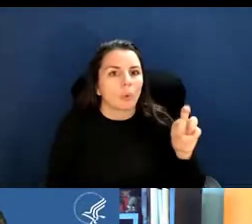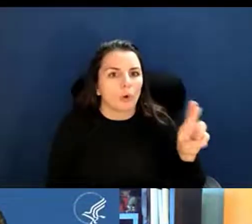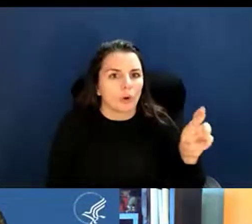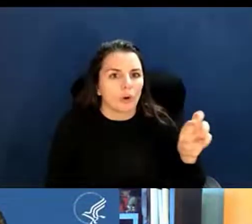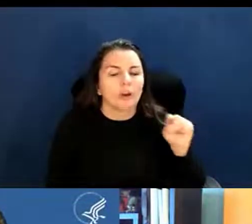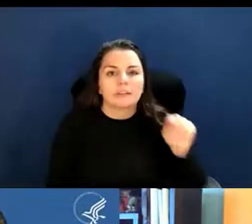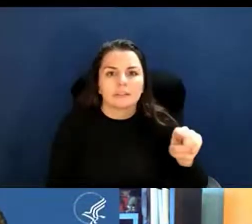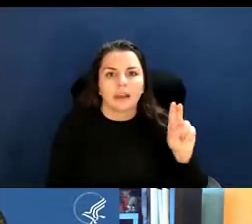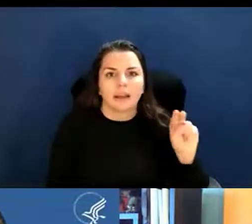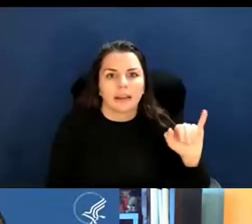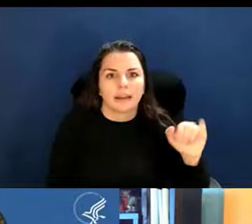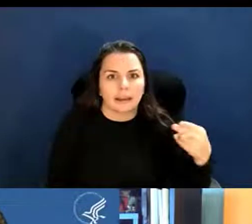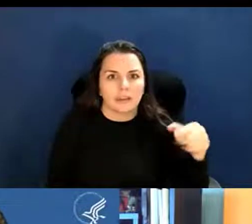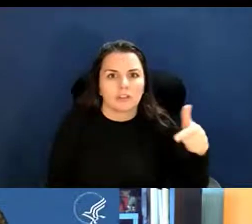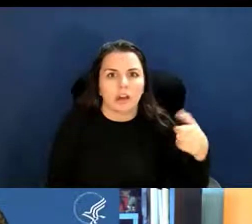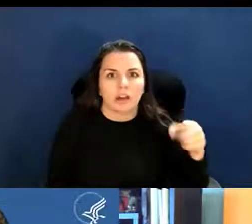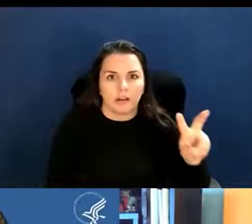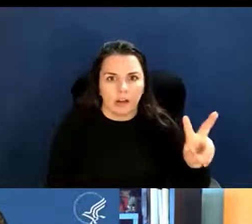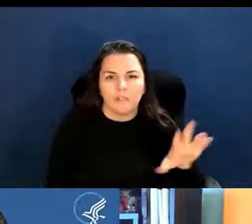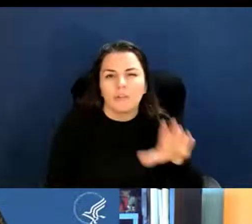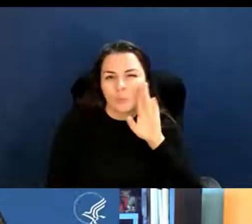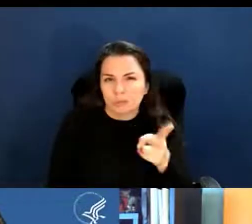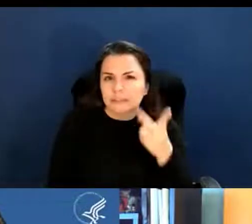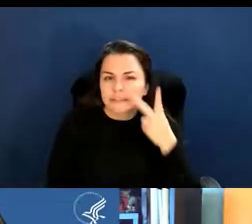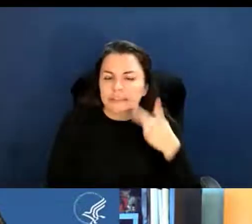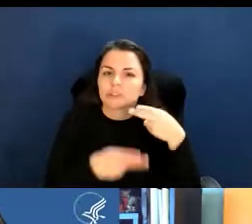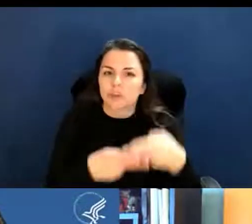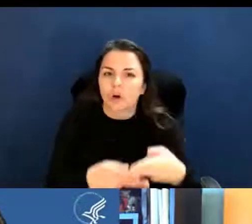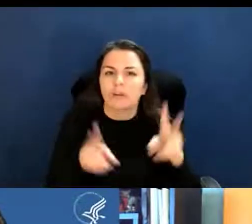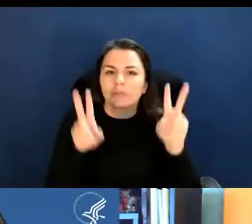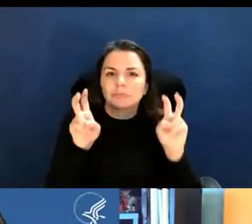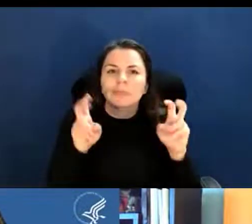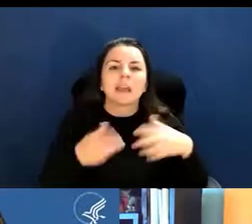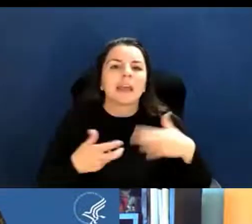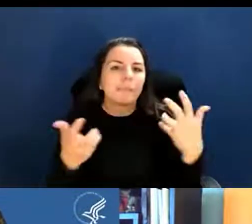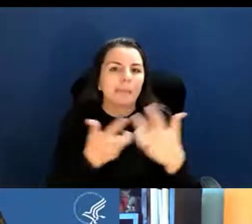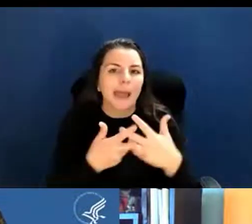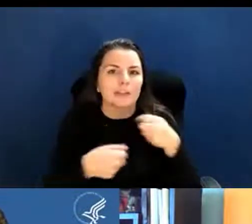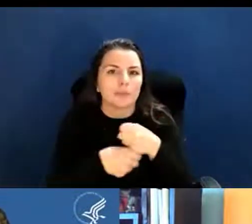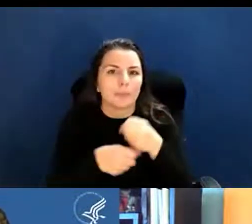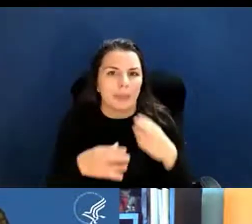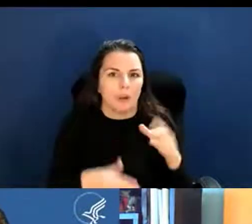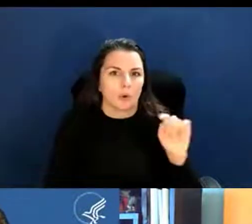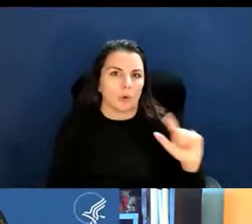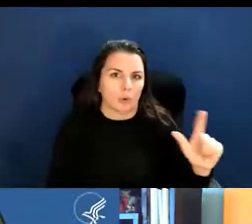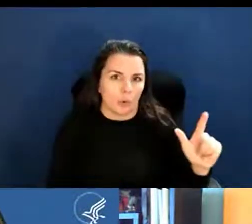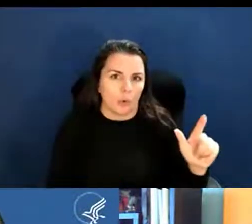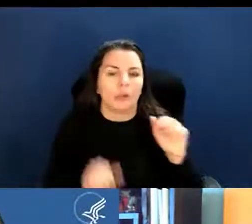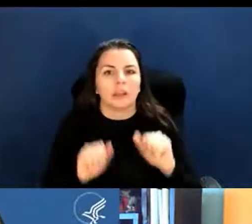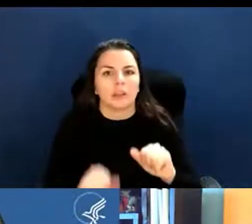and you'll see a match maker tool there, and that tool will allow you to put in your abstract or aims,